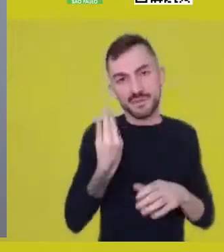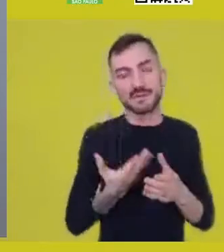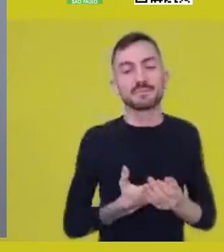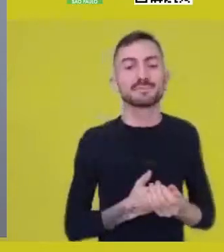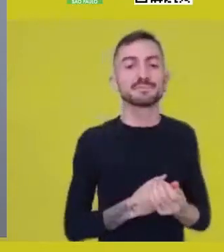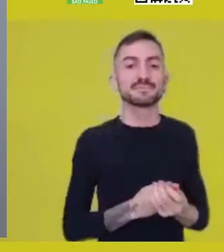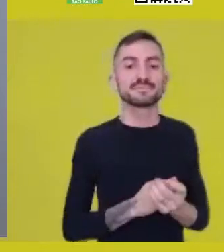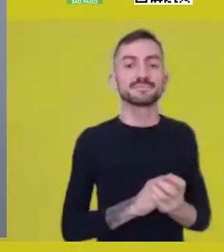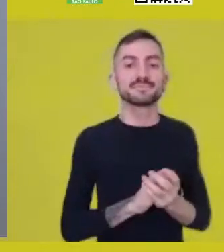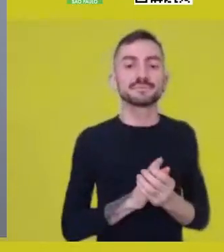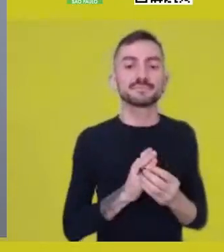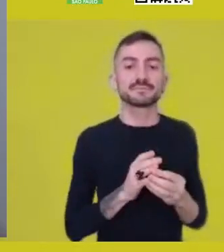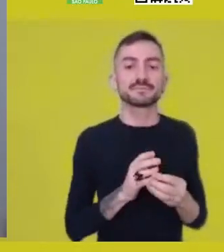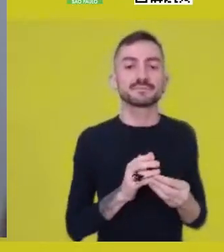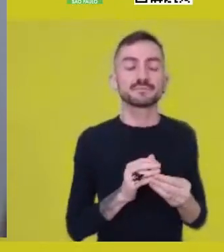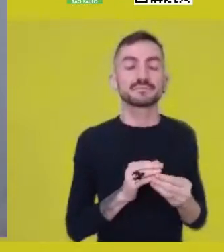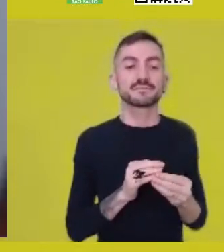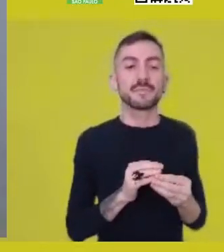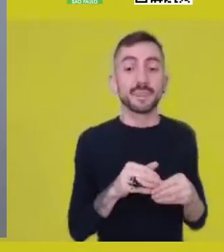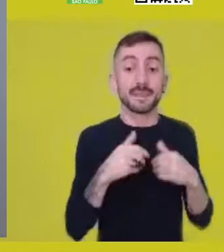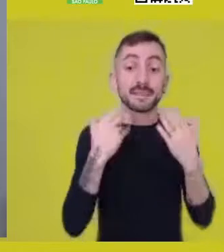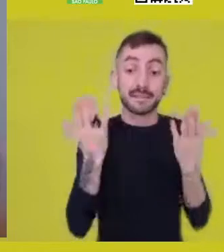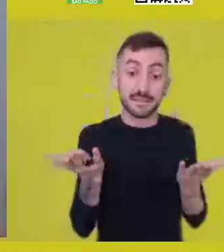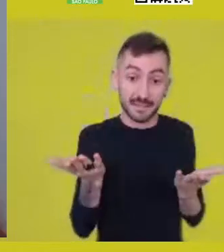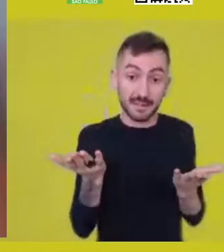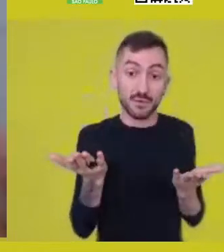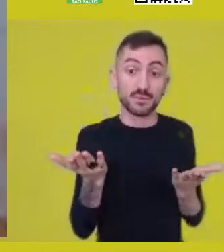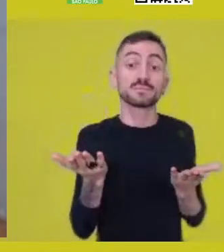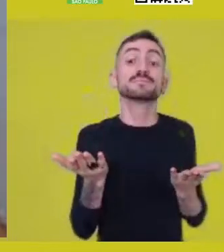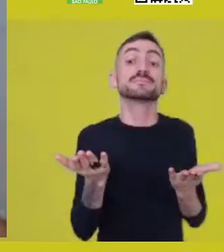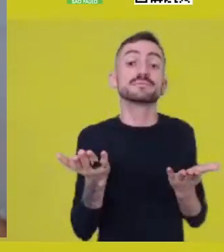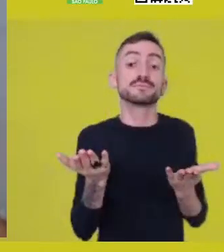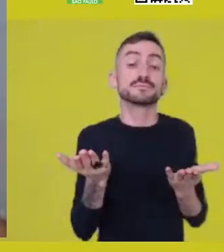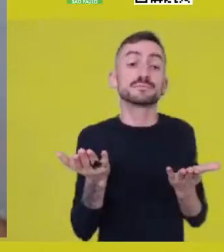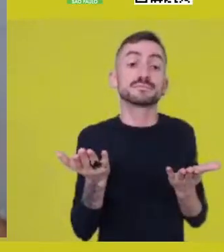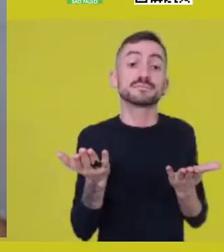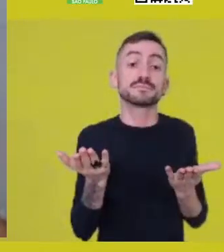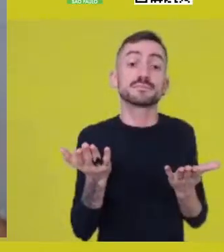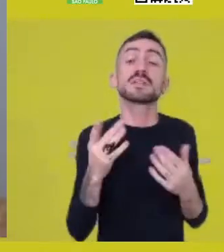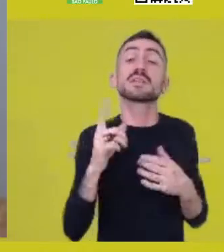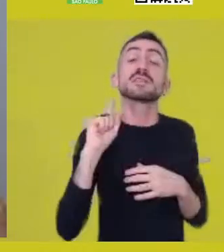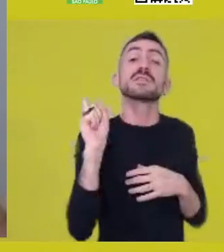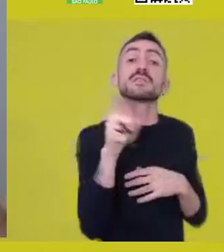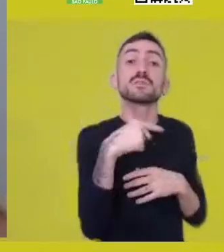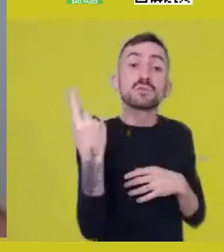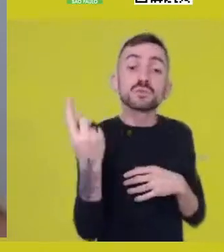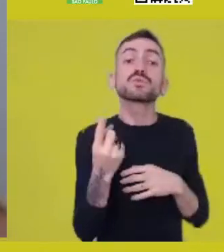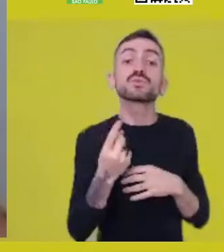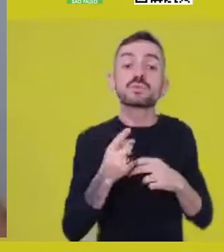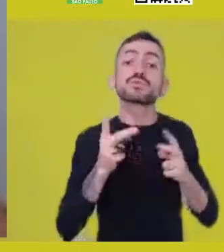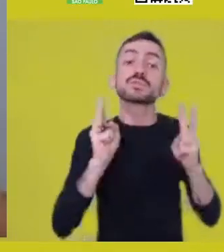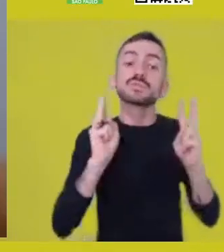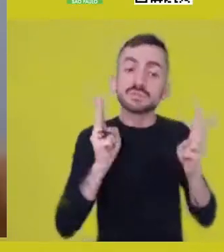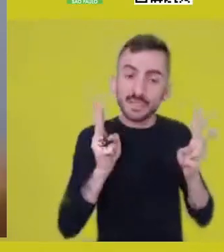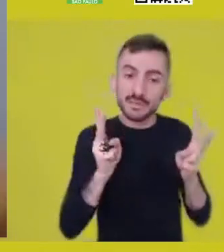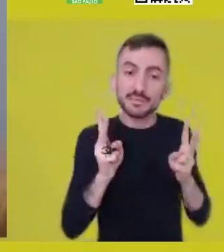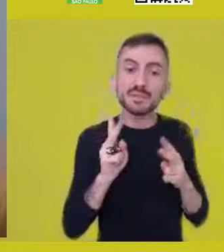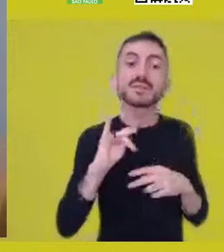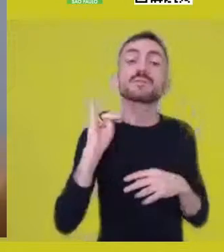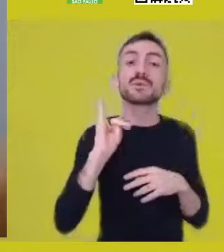So, we end up somehow modifying, bringing semioses